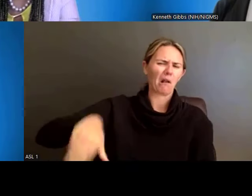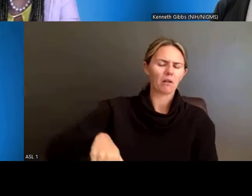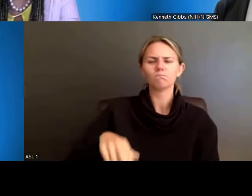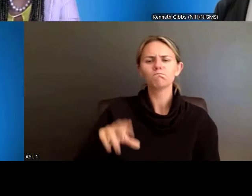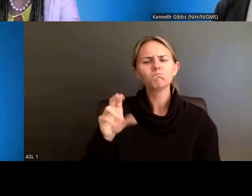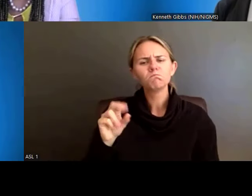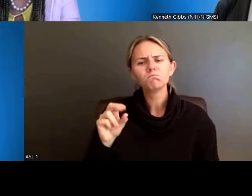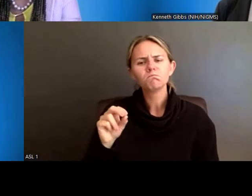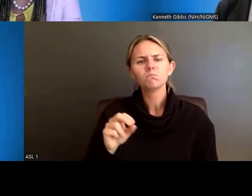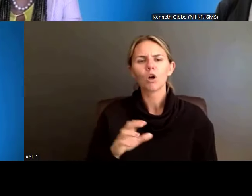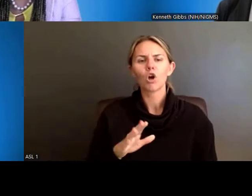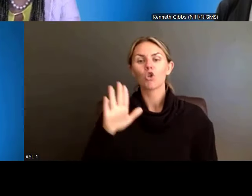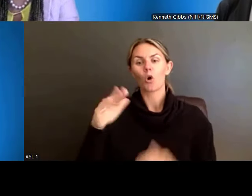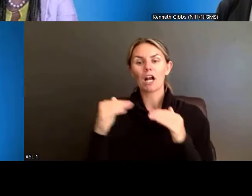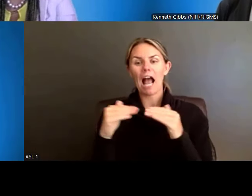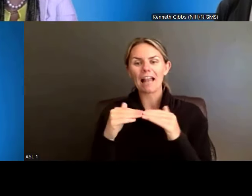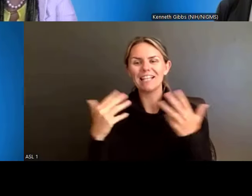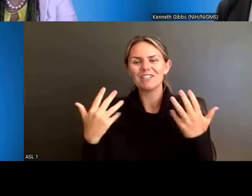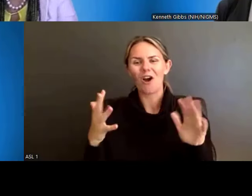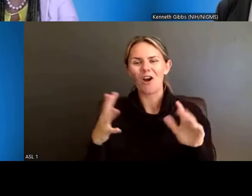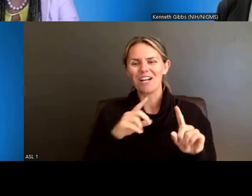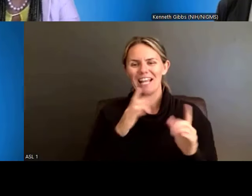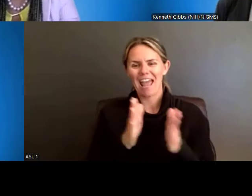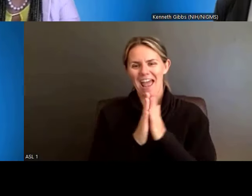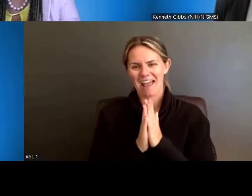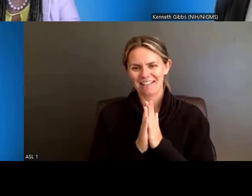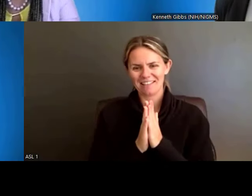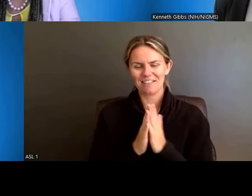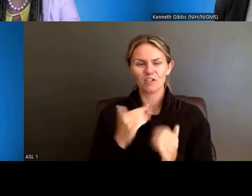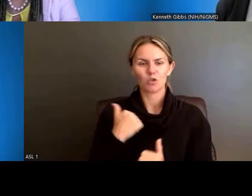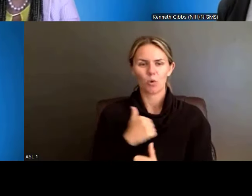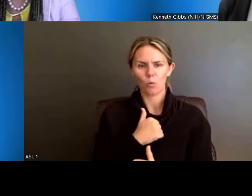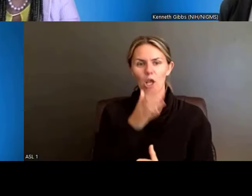beat you to the punch, right? So, what we'll do is, we'll try to make sure that we have --